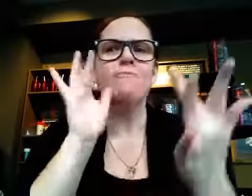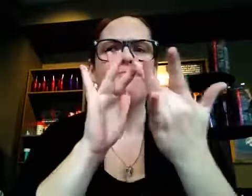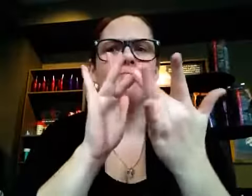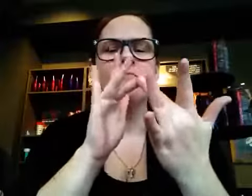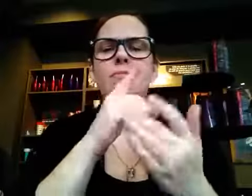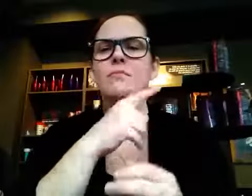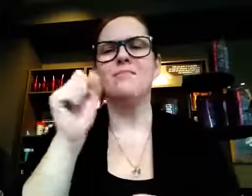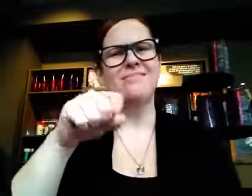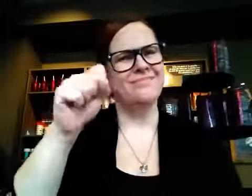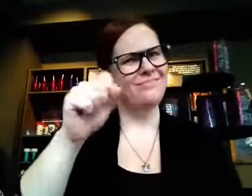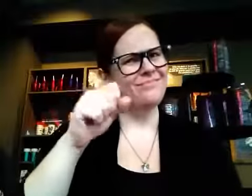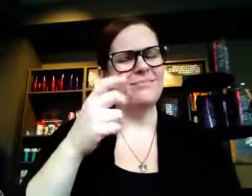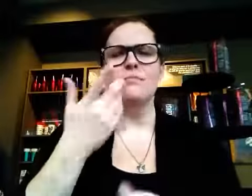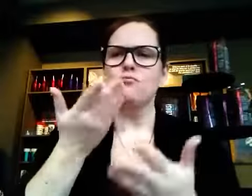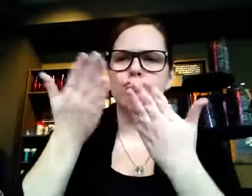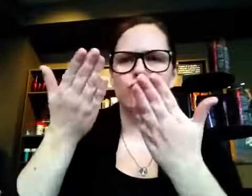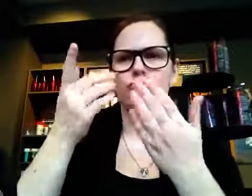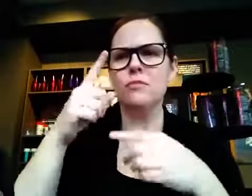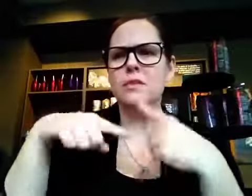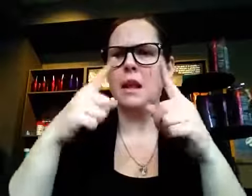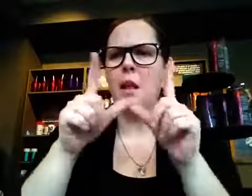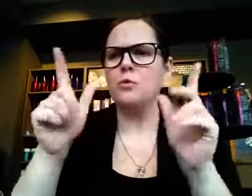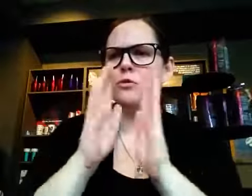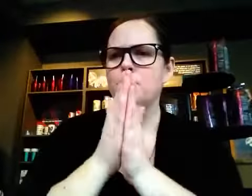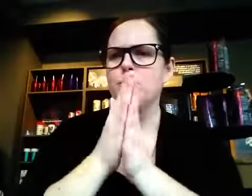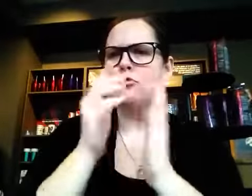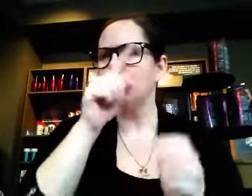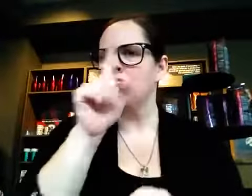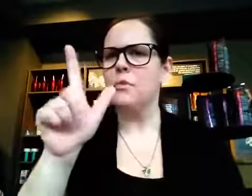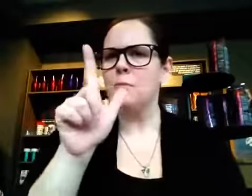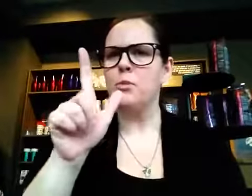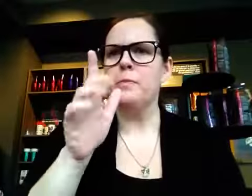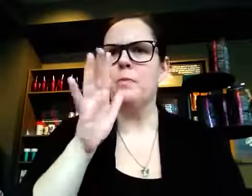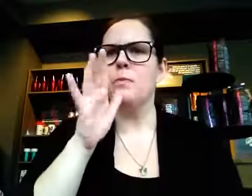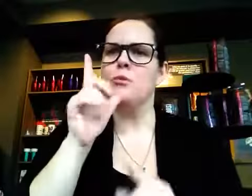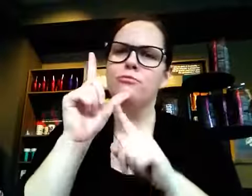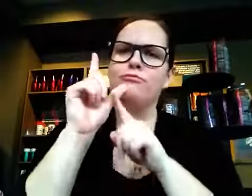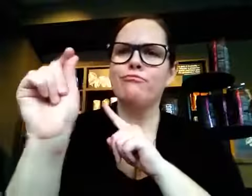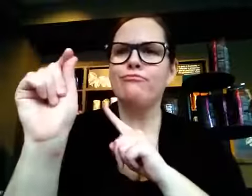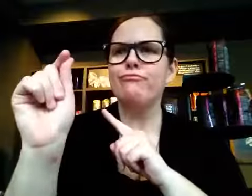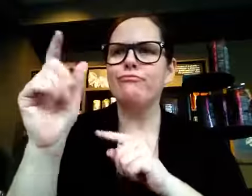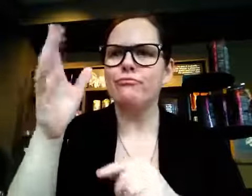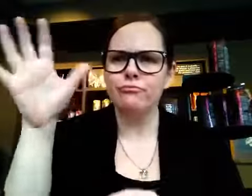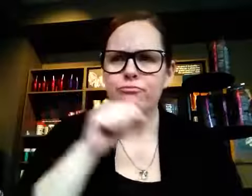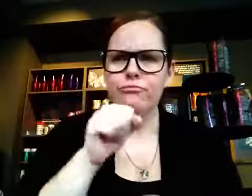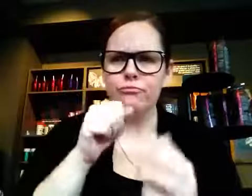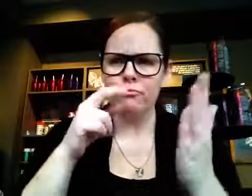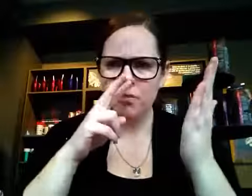She reached out to them for advice, and they told her that sign language was a great option and recommended a book of beginner ASL. My mom went right out and got it from the library,